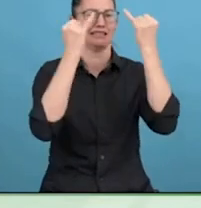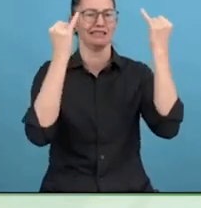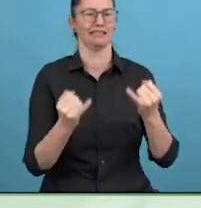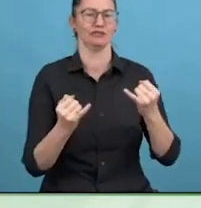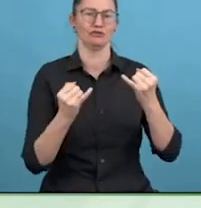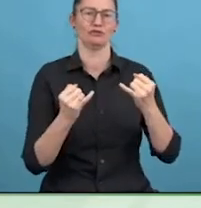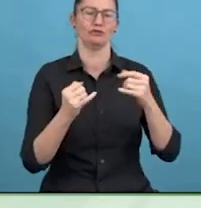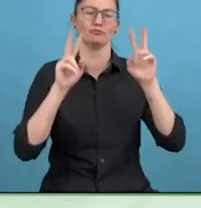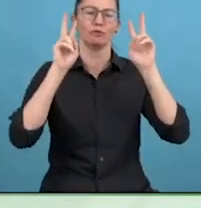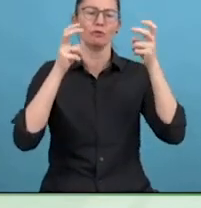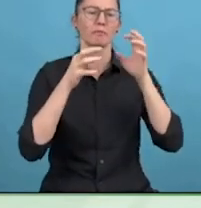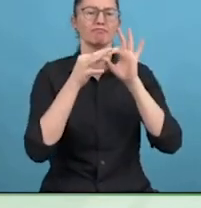Let's get out first question.